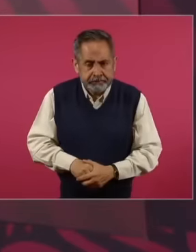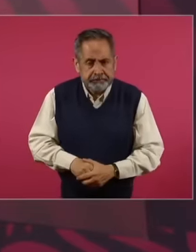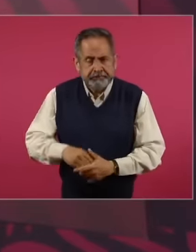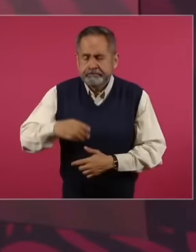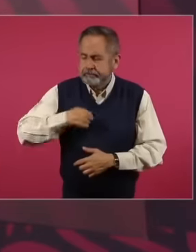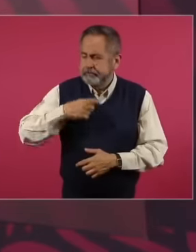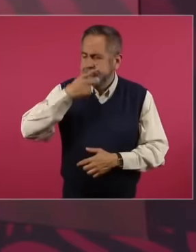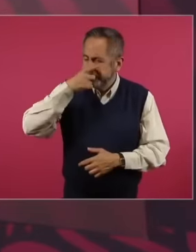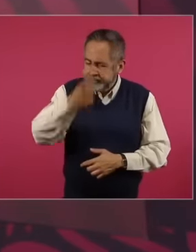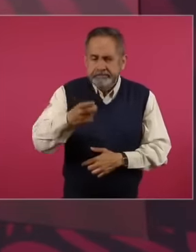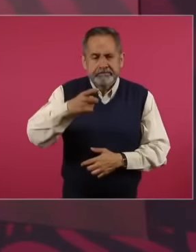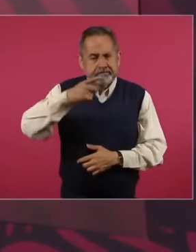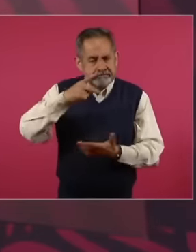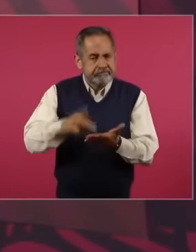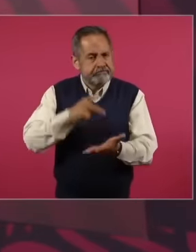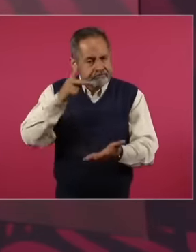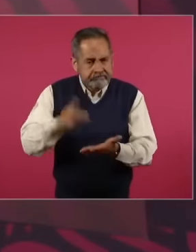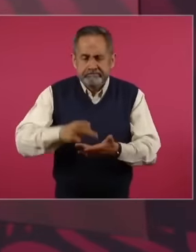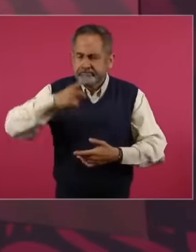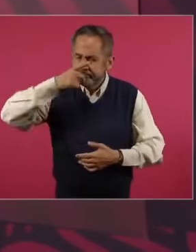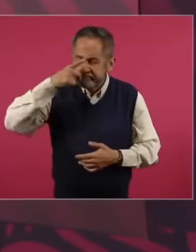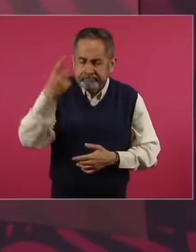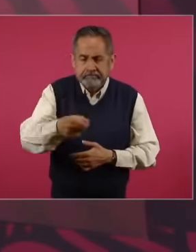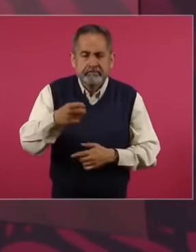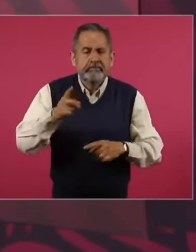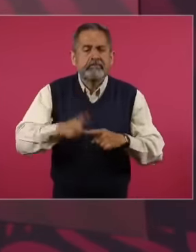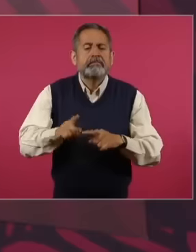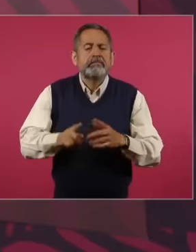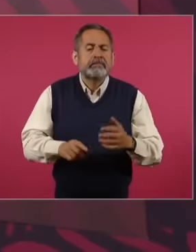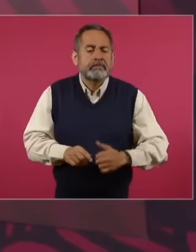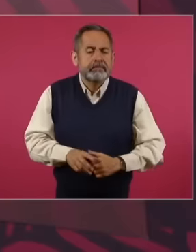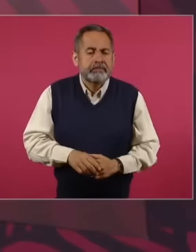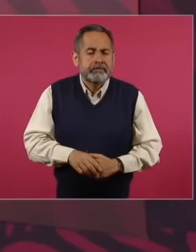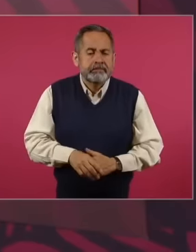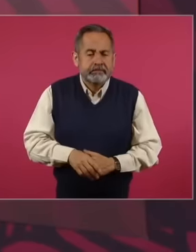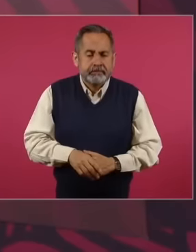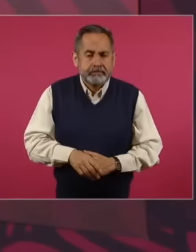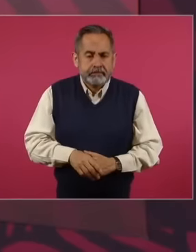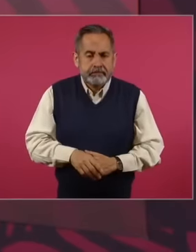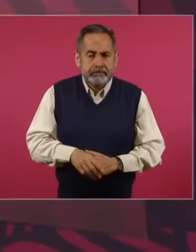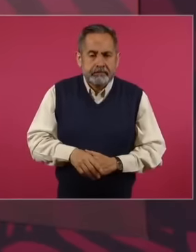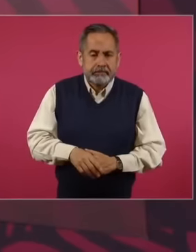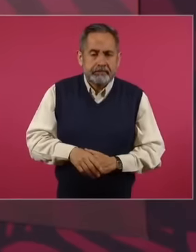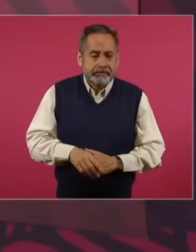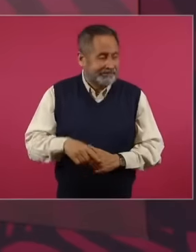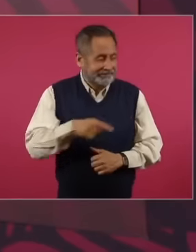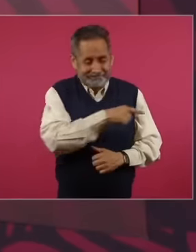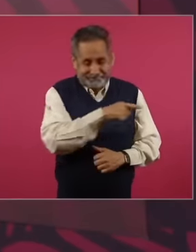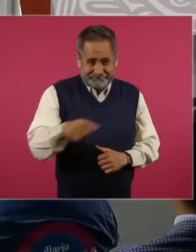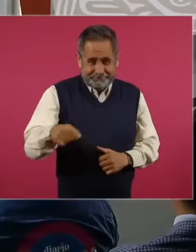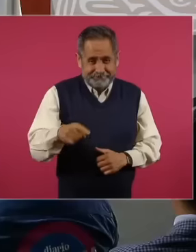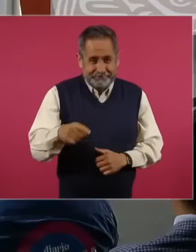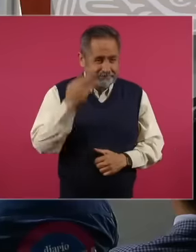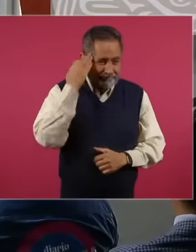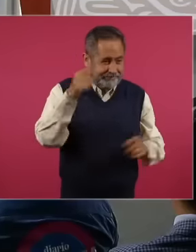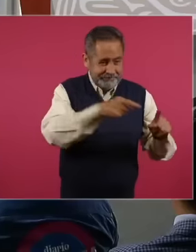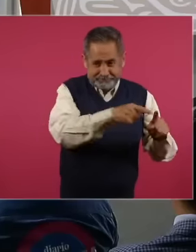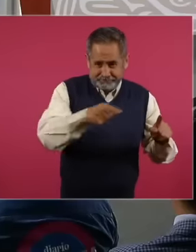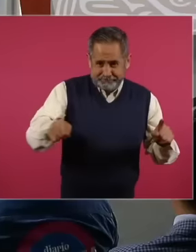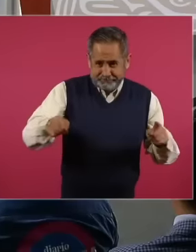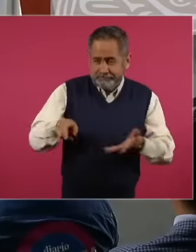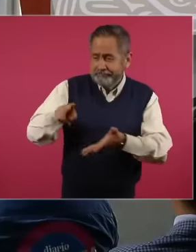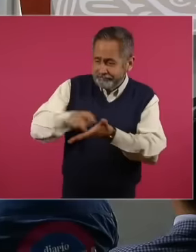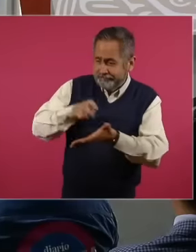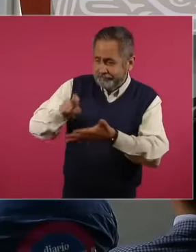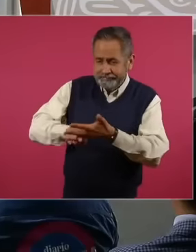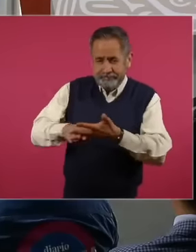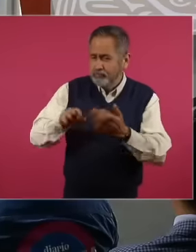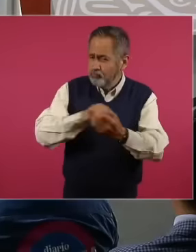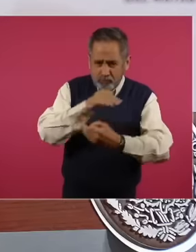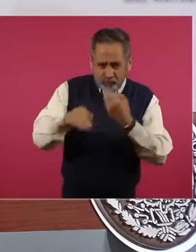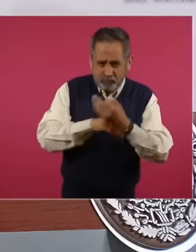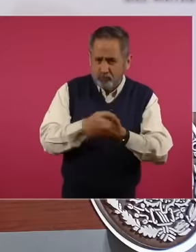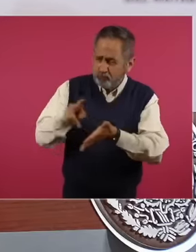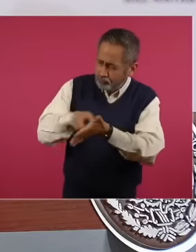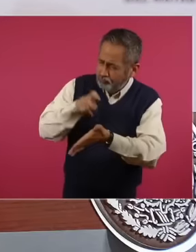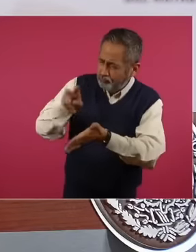mention that all the reforms they made in the neoliberal period